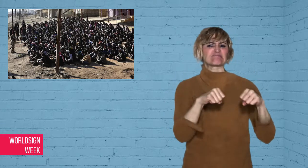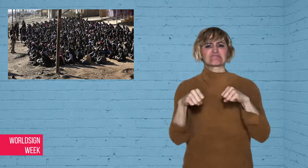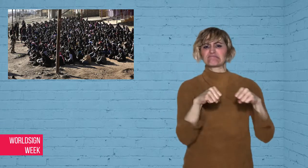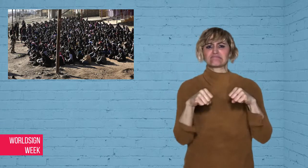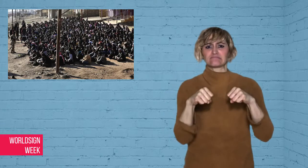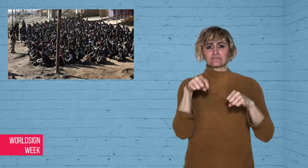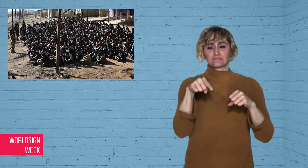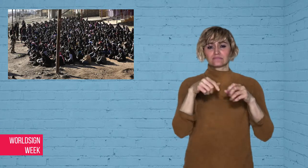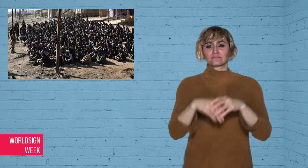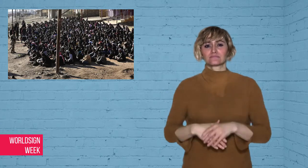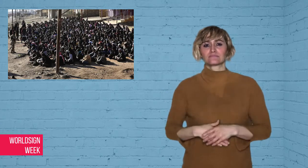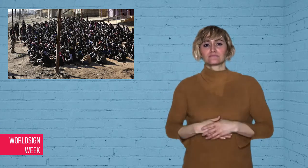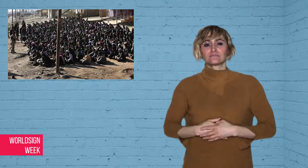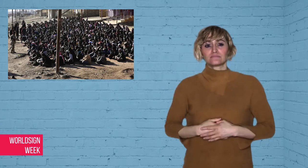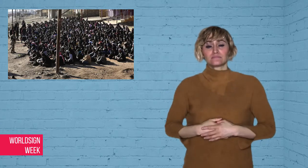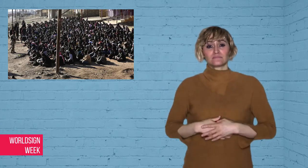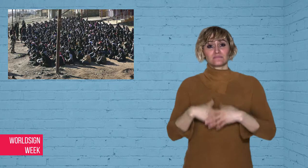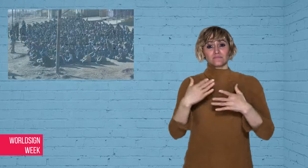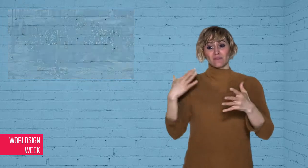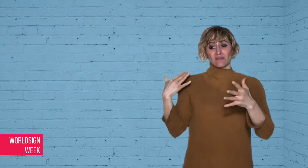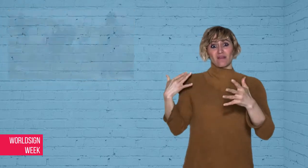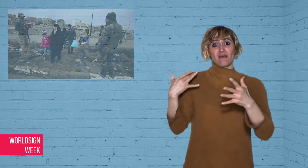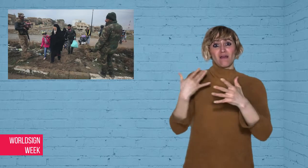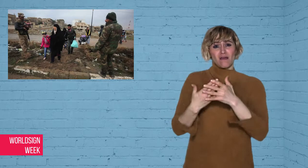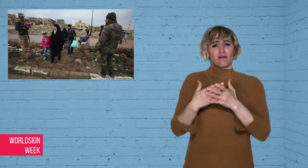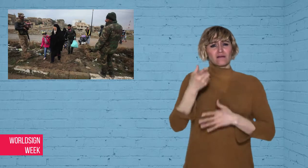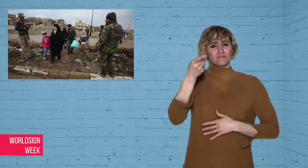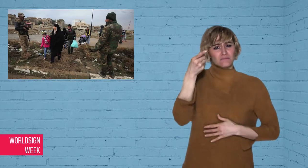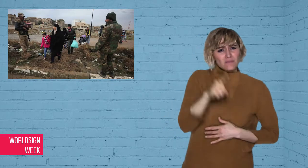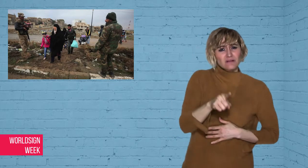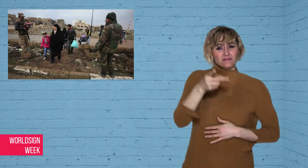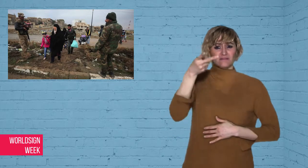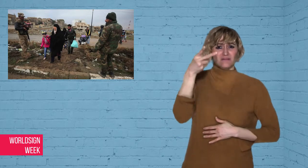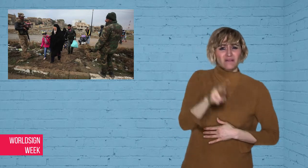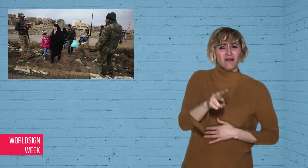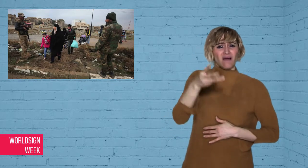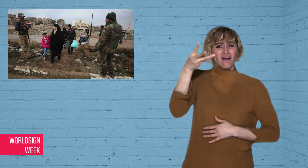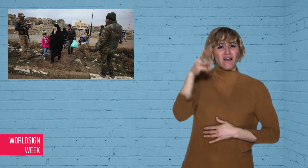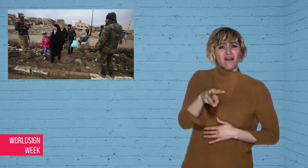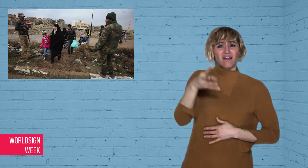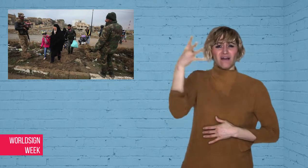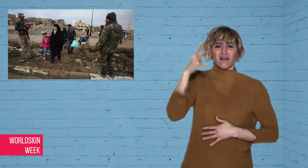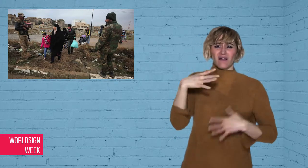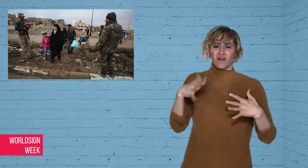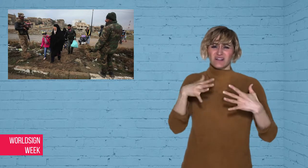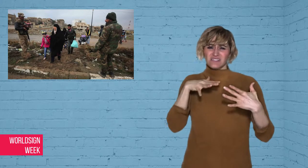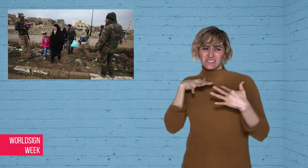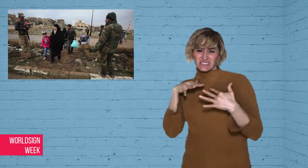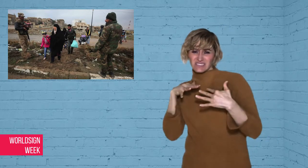fighting, Iraqi troops seized control